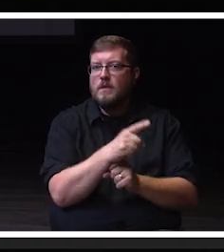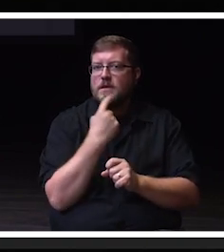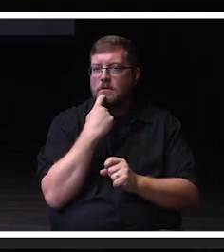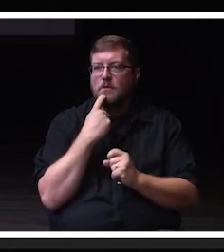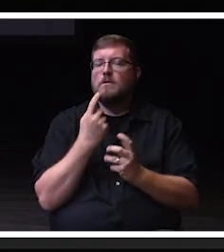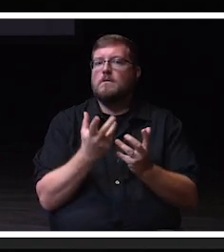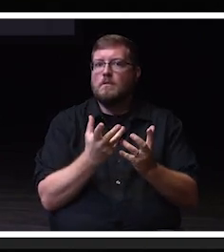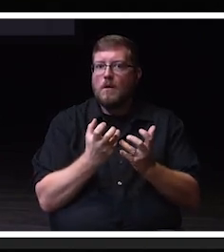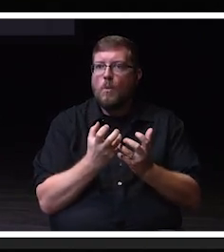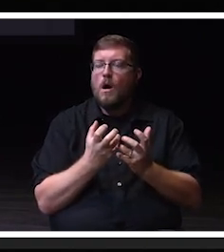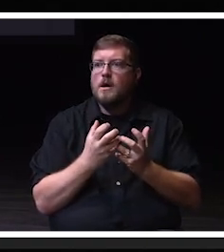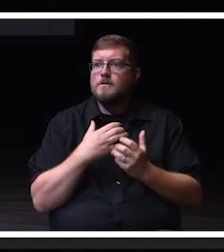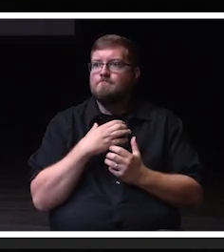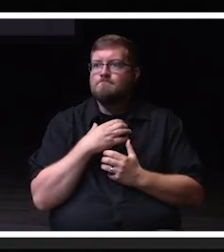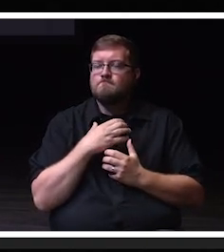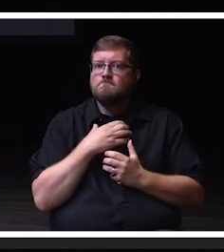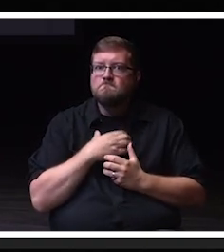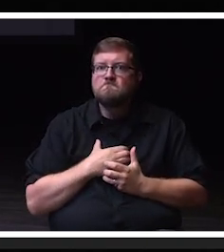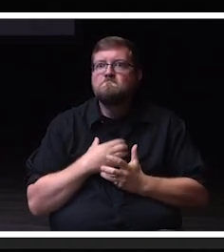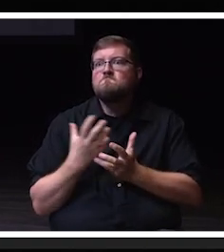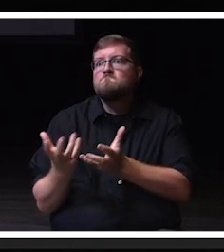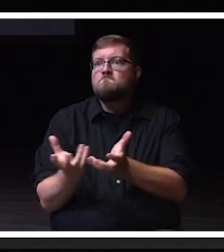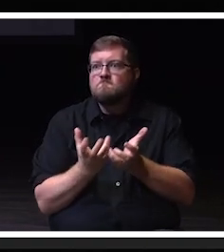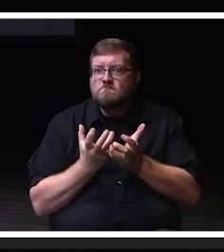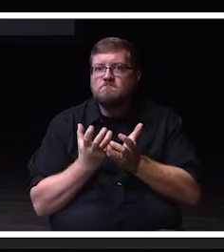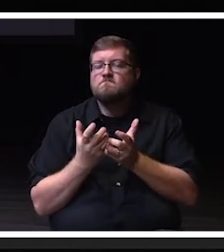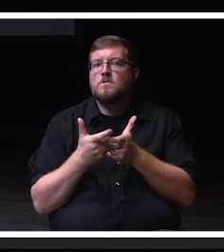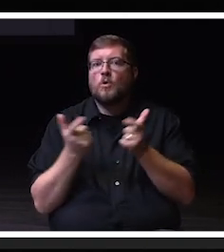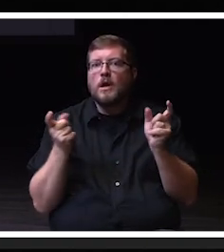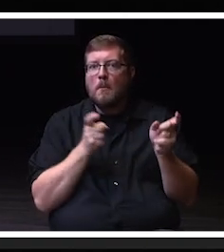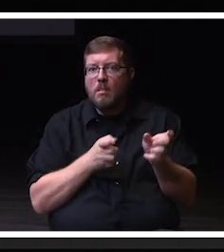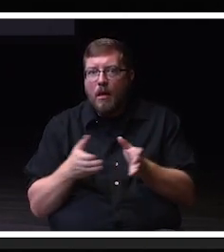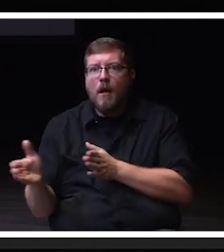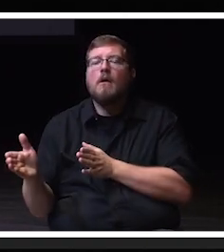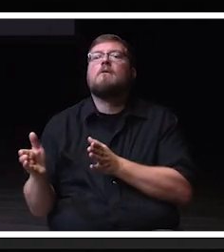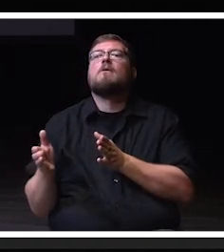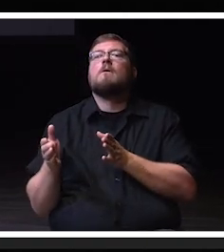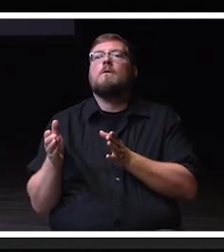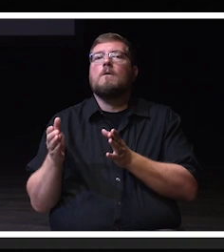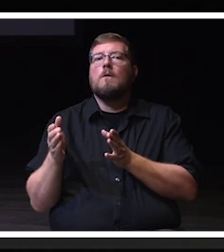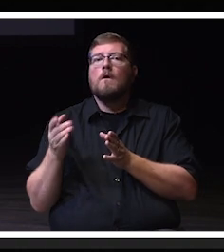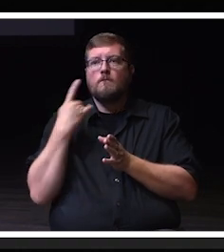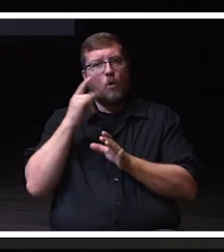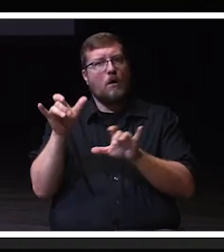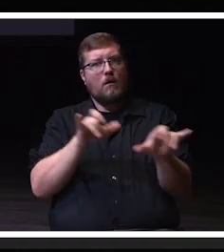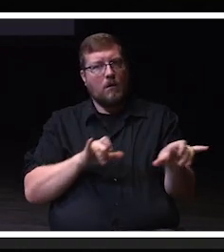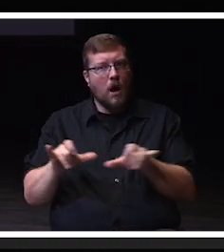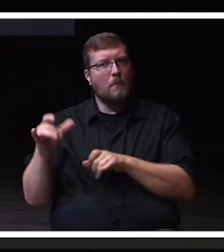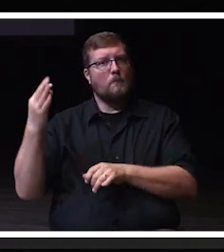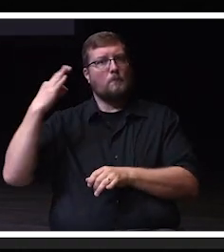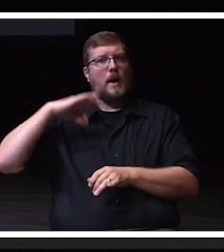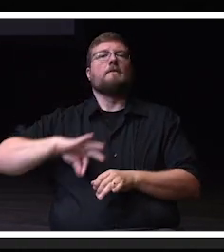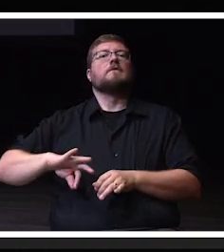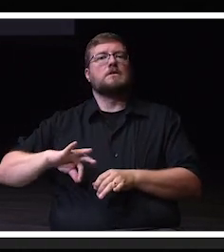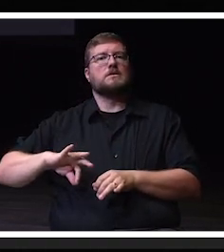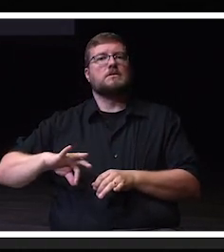a greater strategic plan and common good for the college, not just the individual departments.